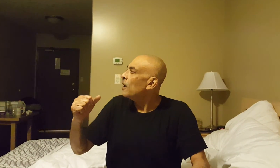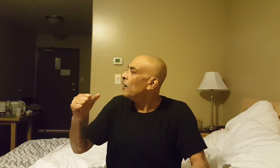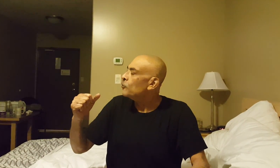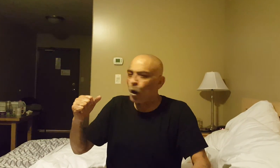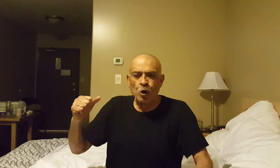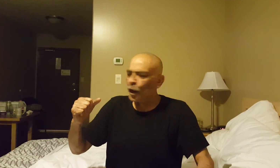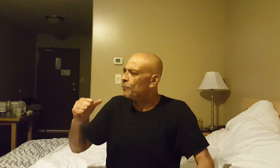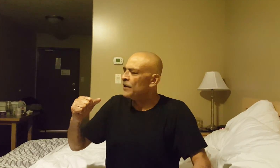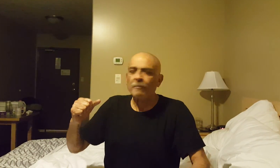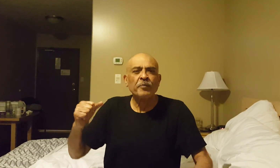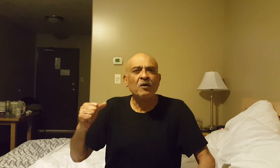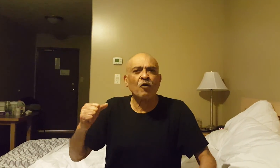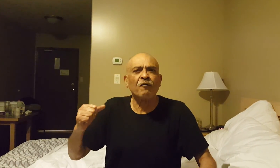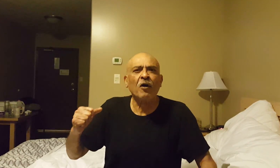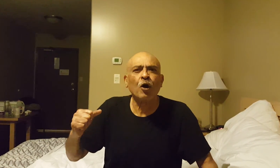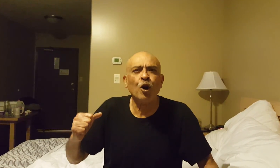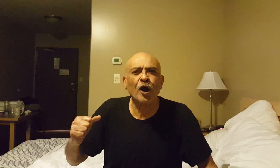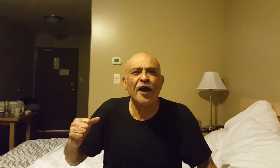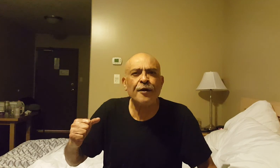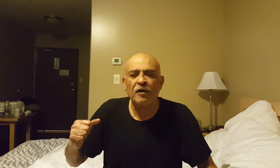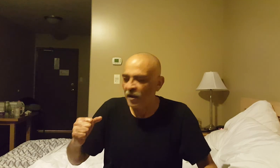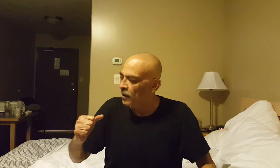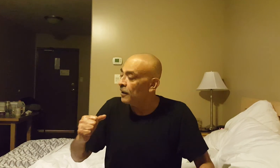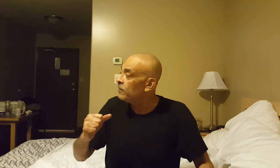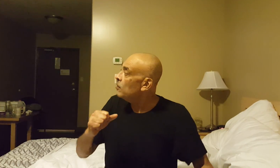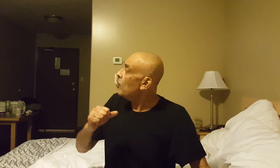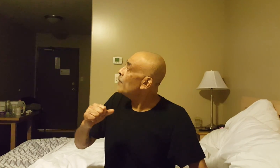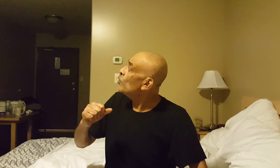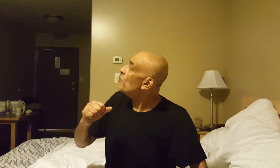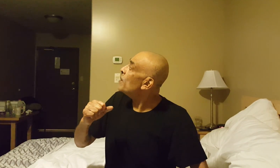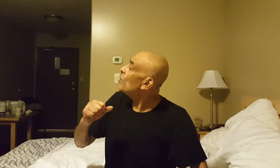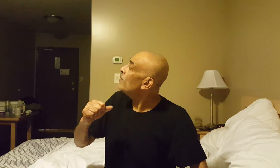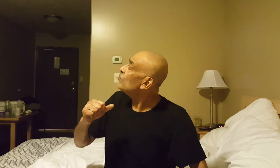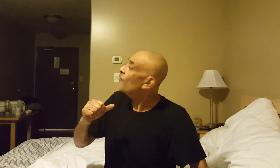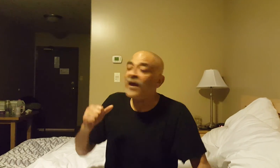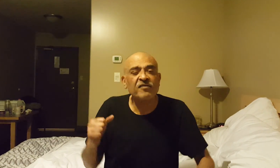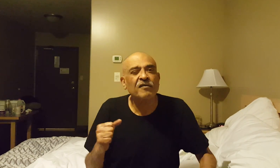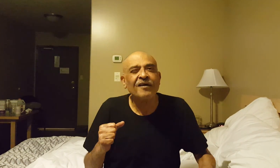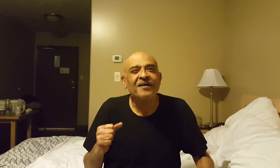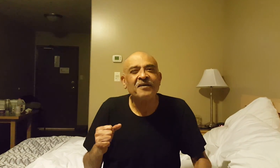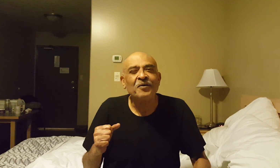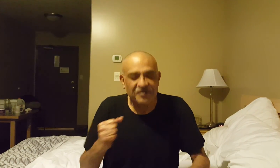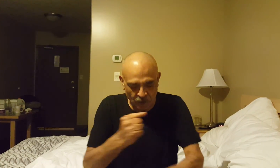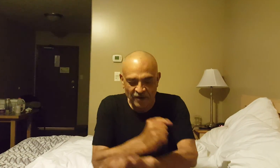"don't look at me look; look ahead", and I said "no, I'm going to memorize your face", which is why of